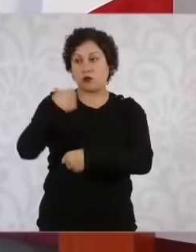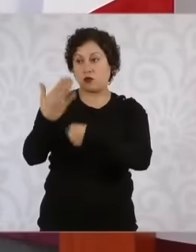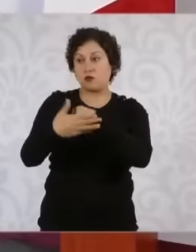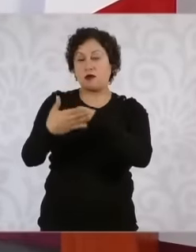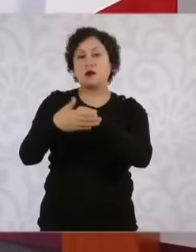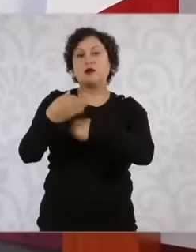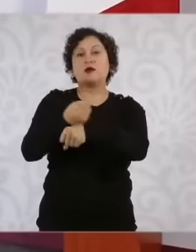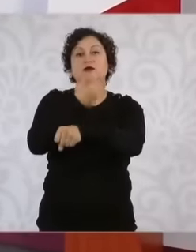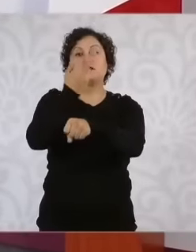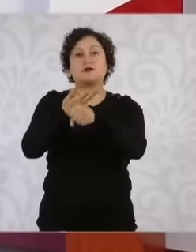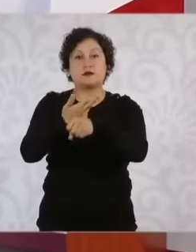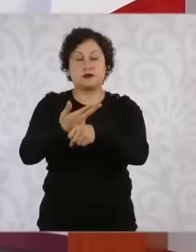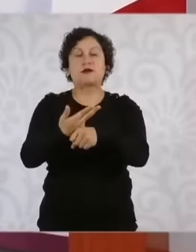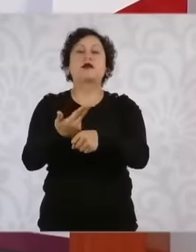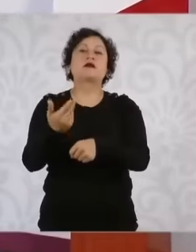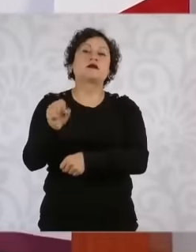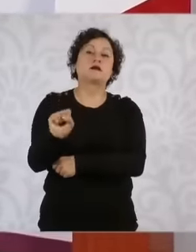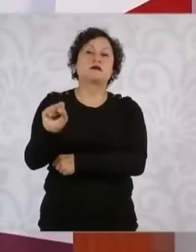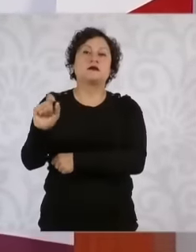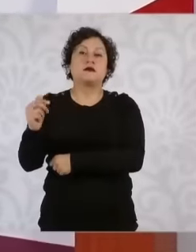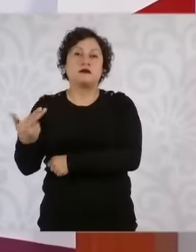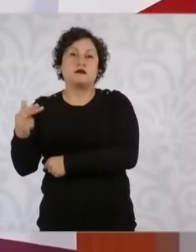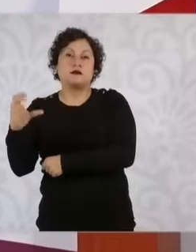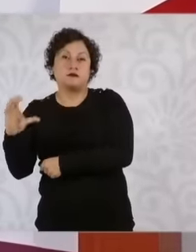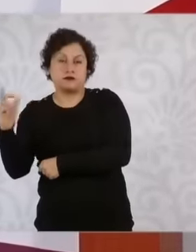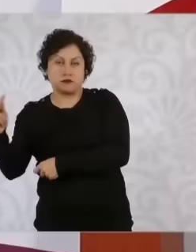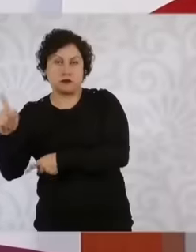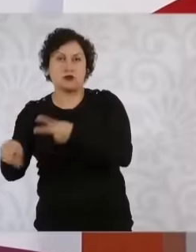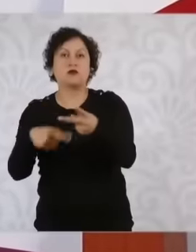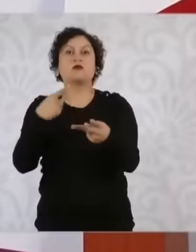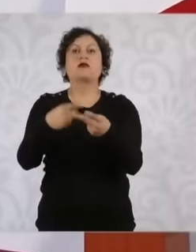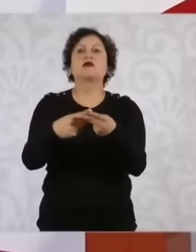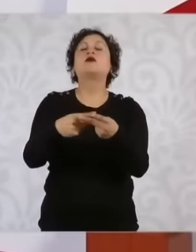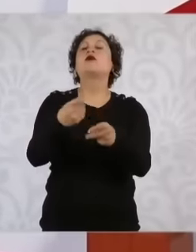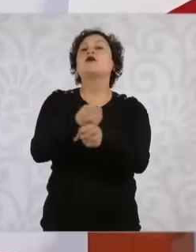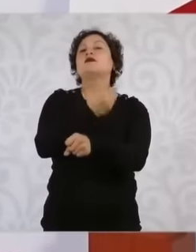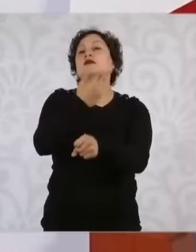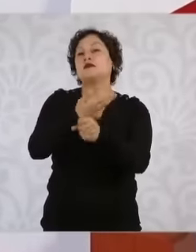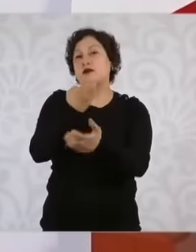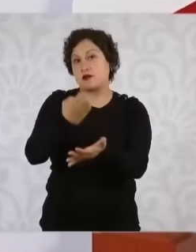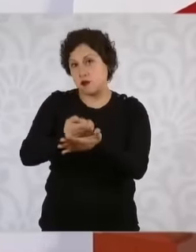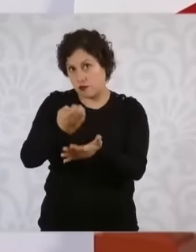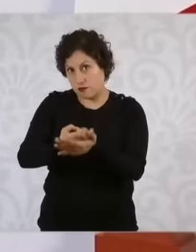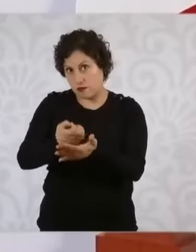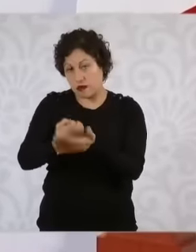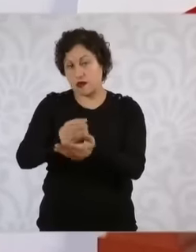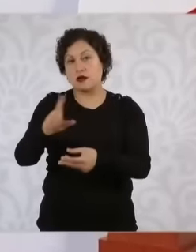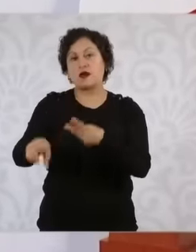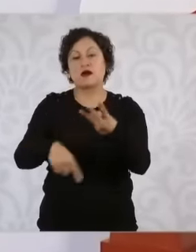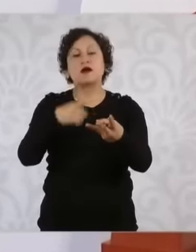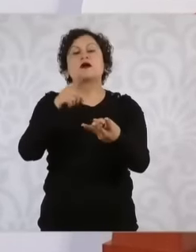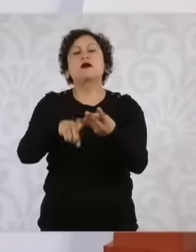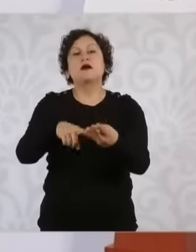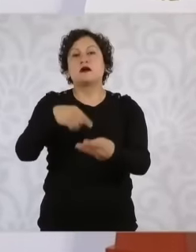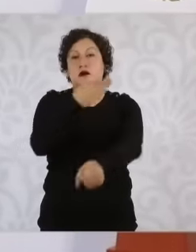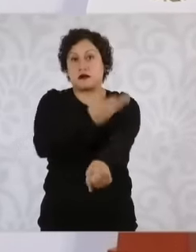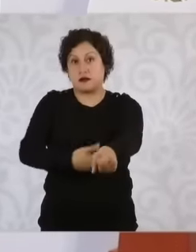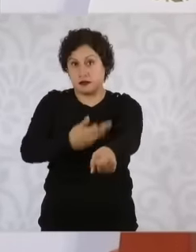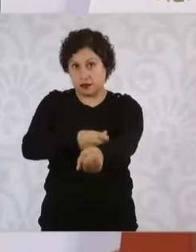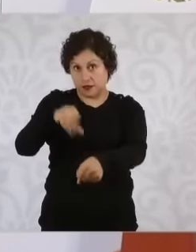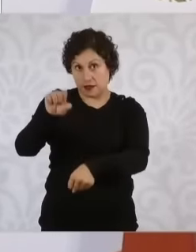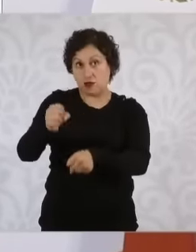of the Treasury with the Ministry of Economy in the afternoon we have a meeting with the Secretary of Health to